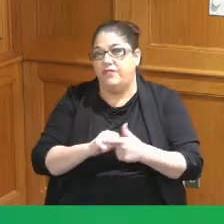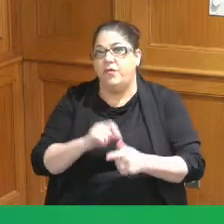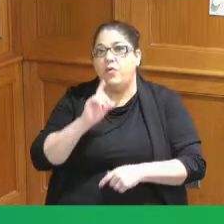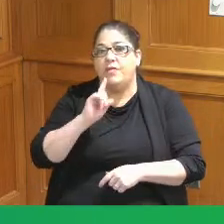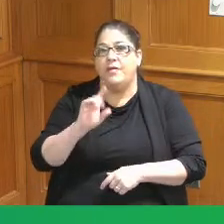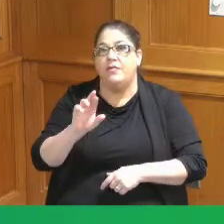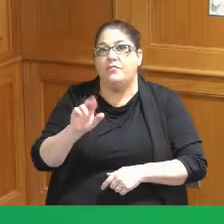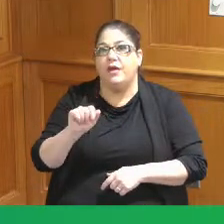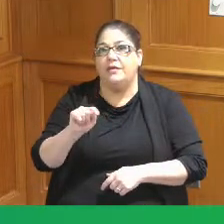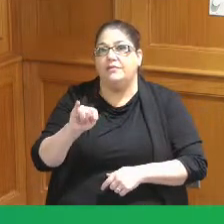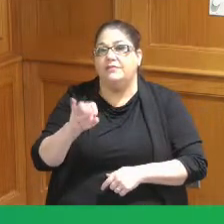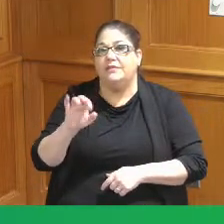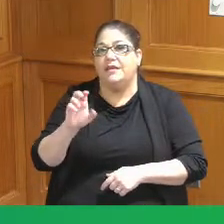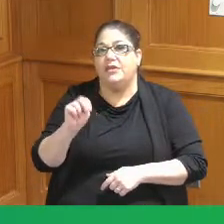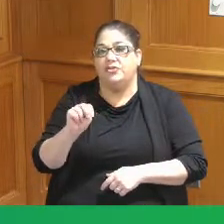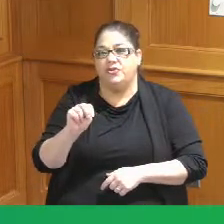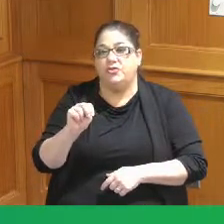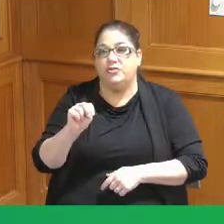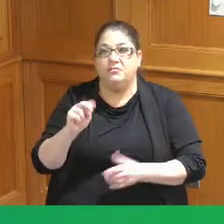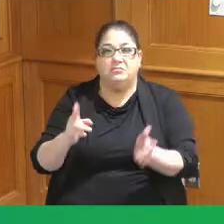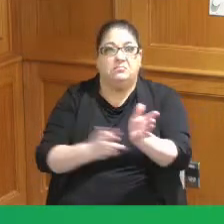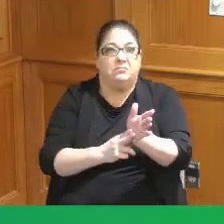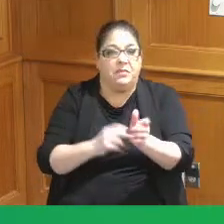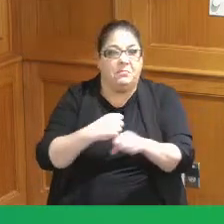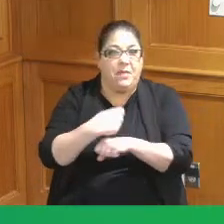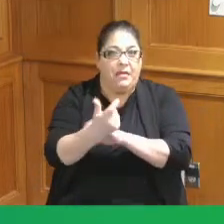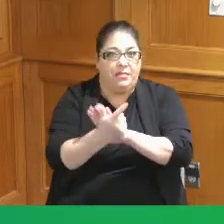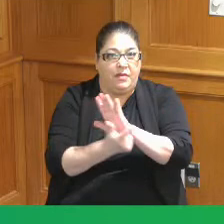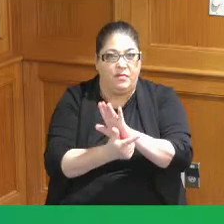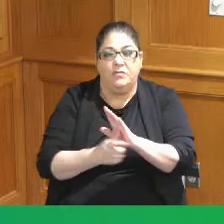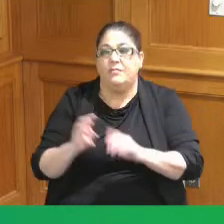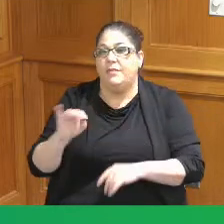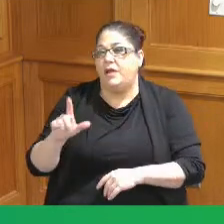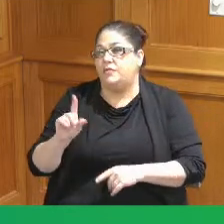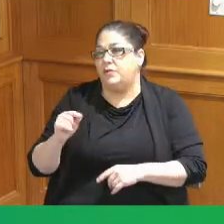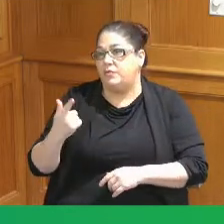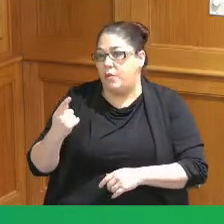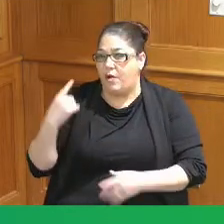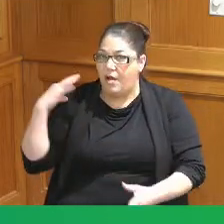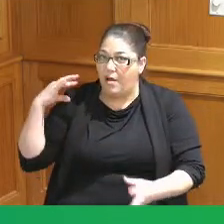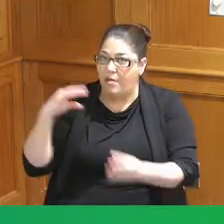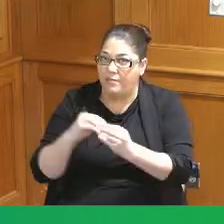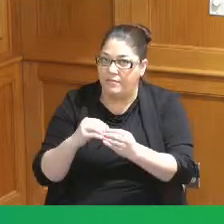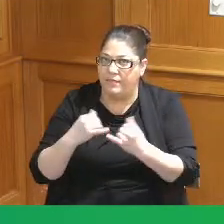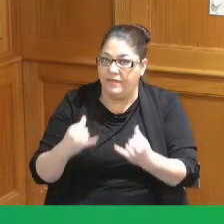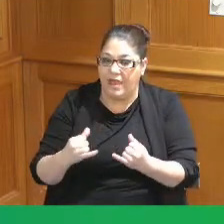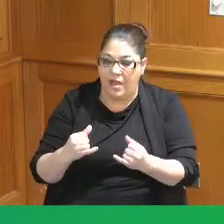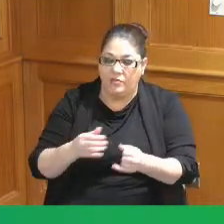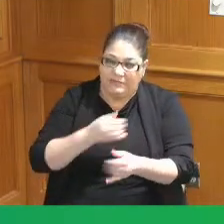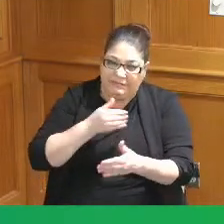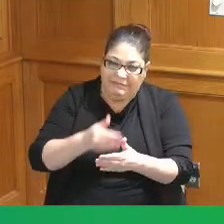working on this plan since May of 2021 so we're really in the tail end of the solid waste plan